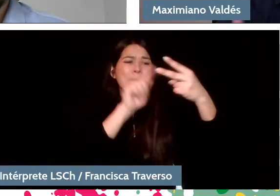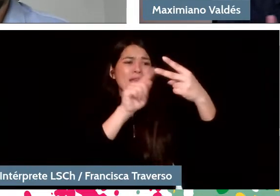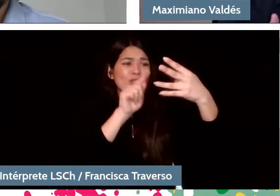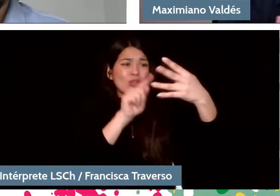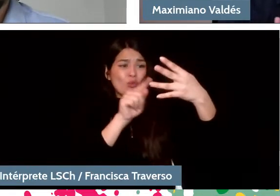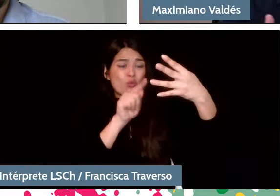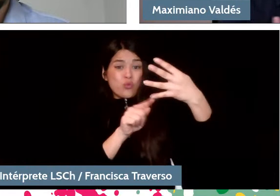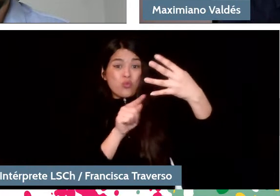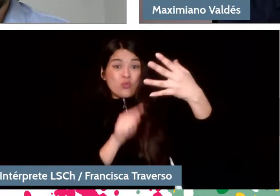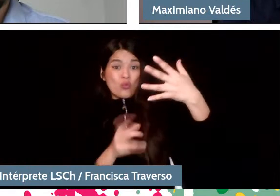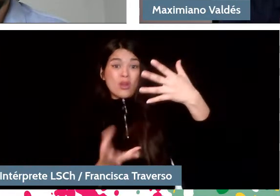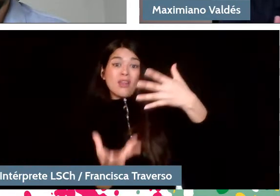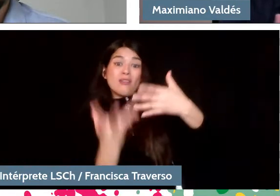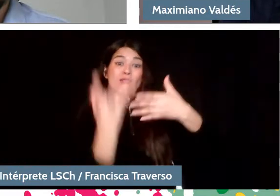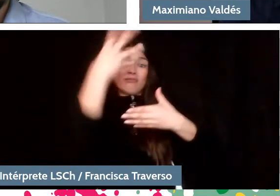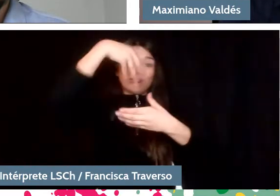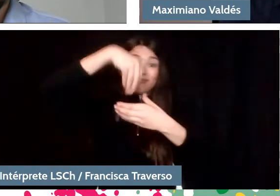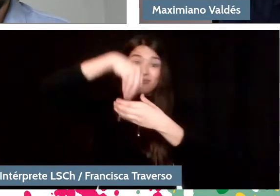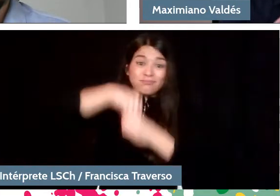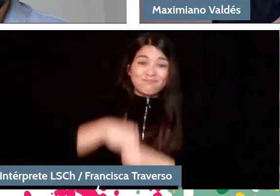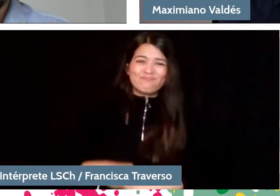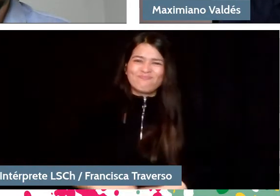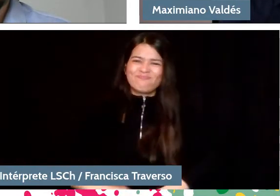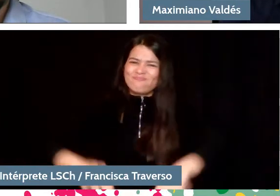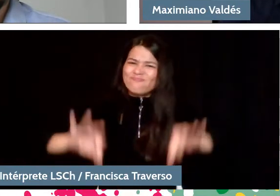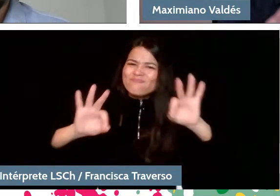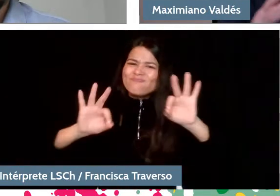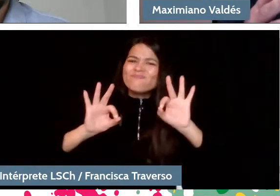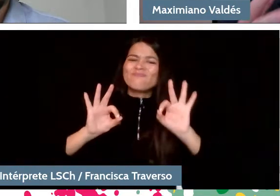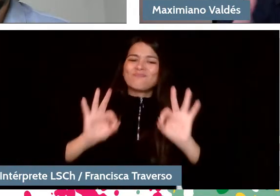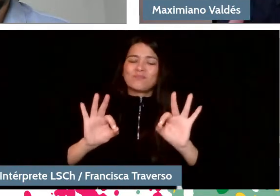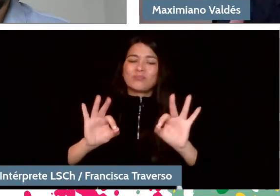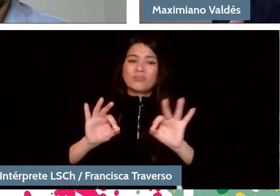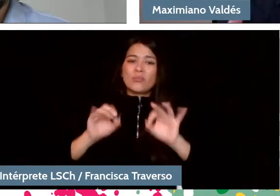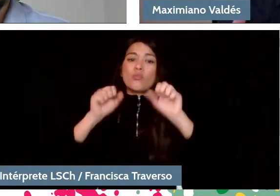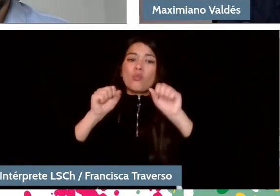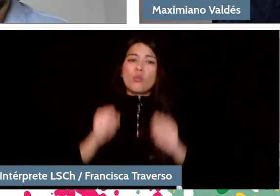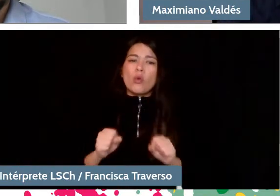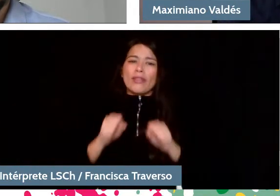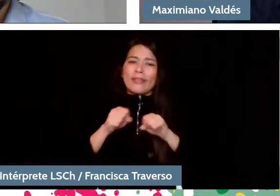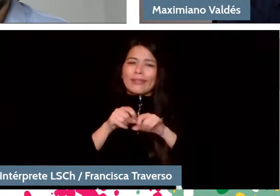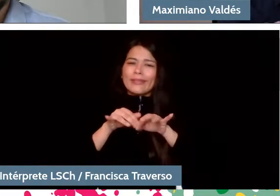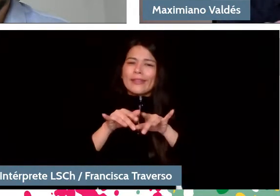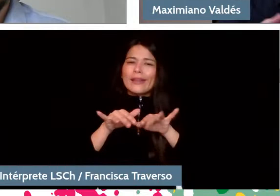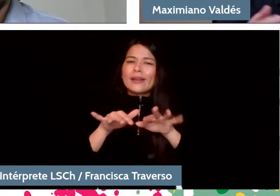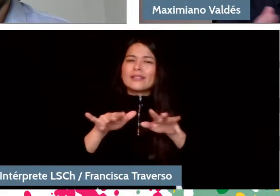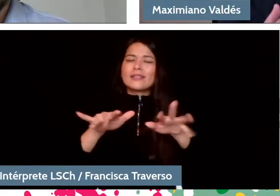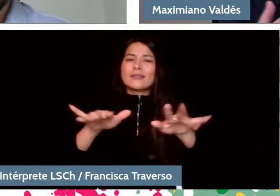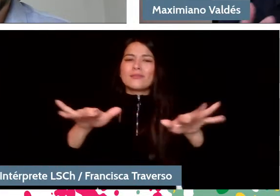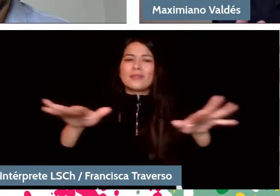so well arranged that they manage to transmit their content and join intuition.